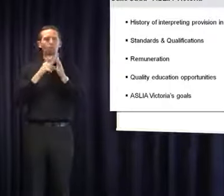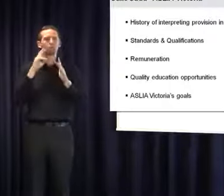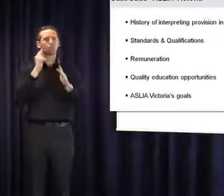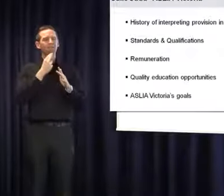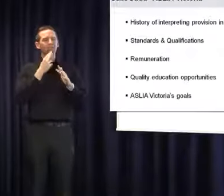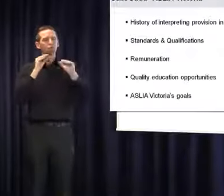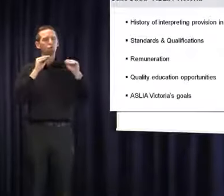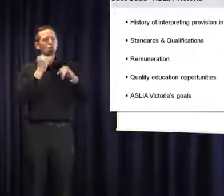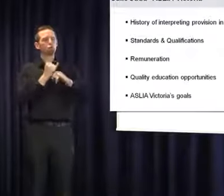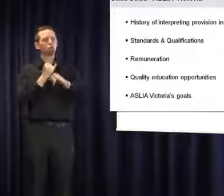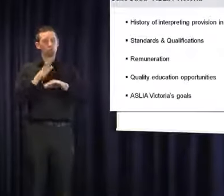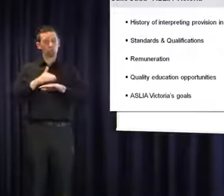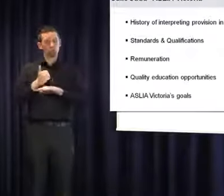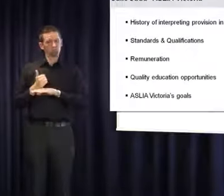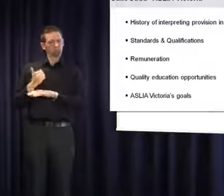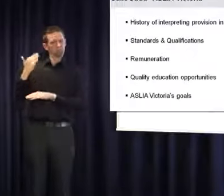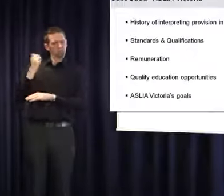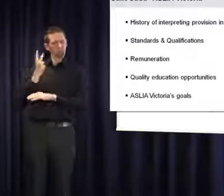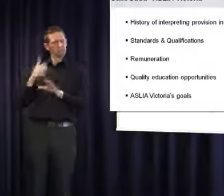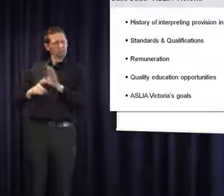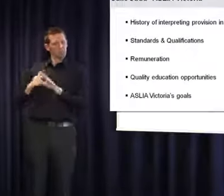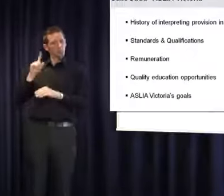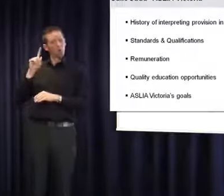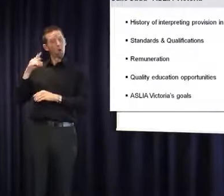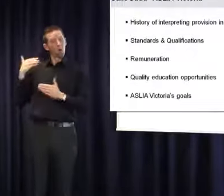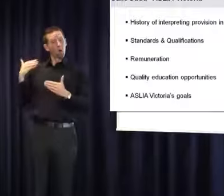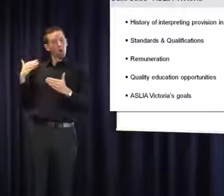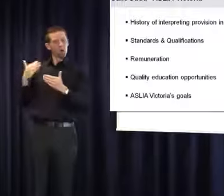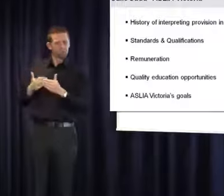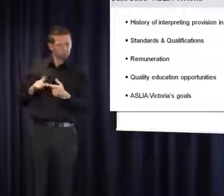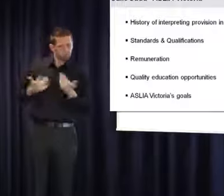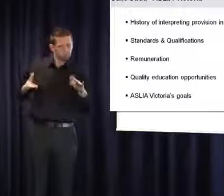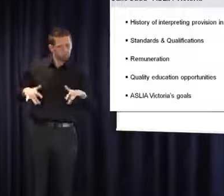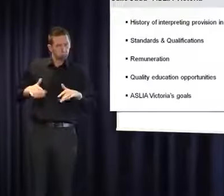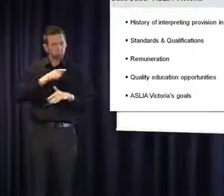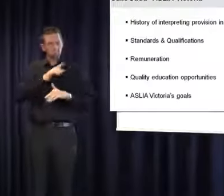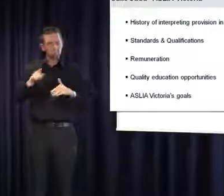a few years ago, but to date the working conditions of interpreters do not ascribe to best practice